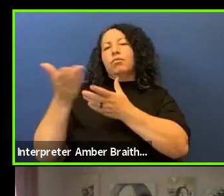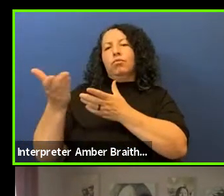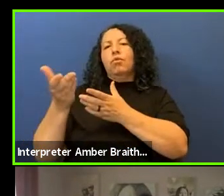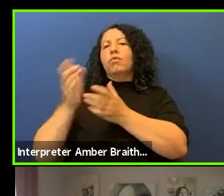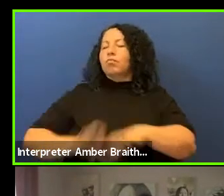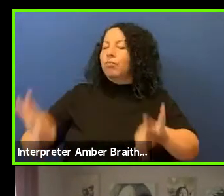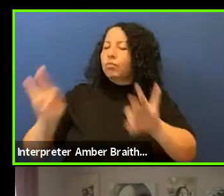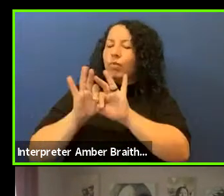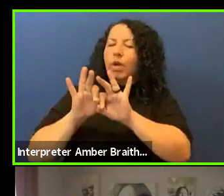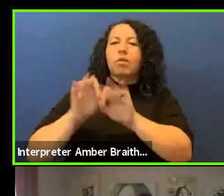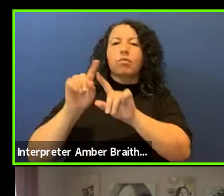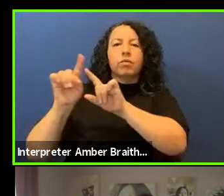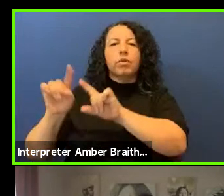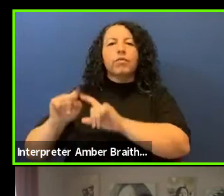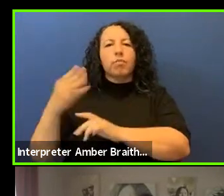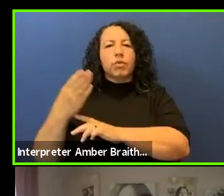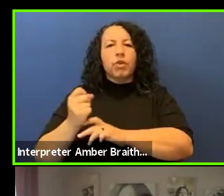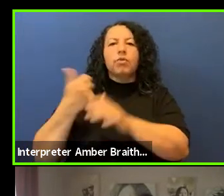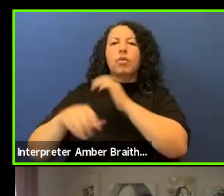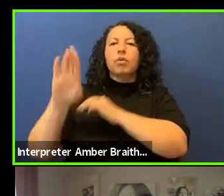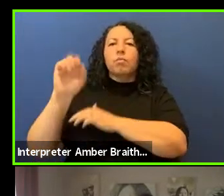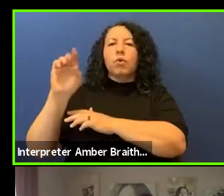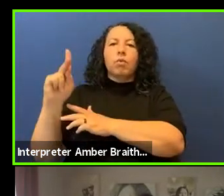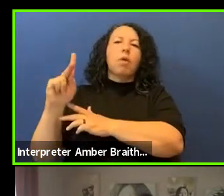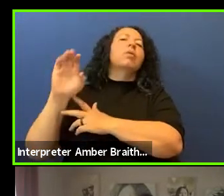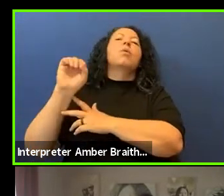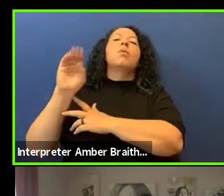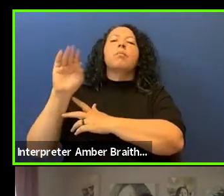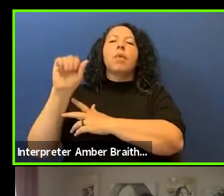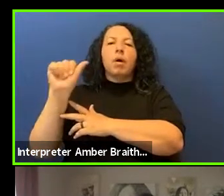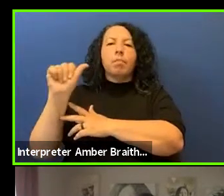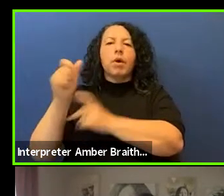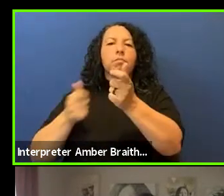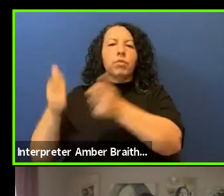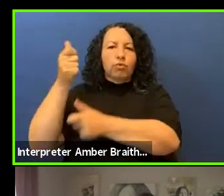Barack Obama administration. As you know, For Freedoms believes in